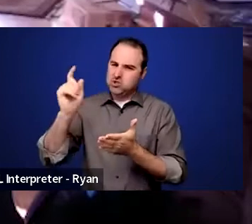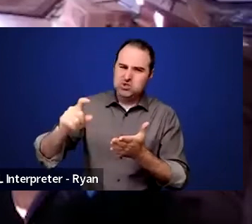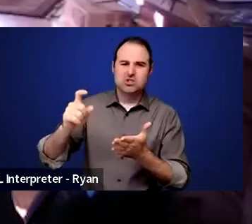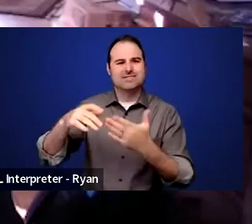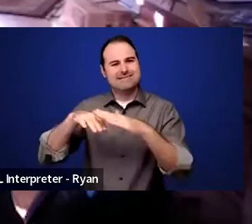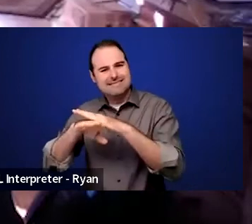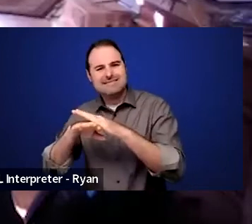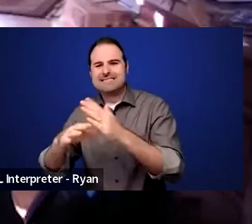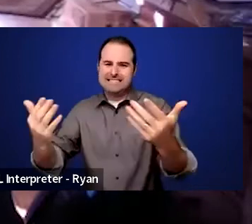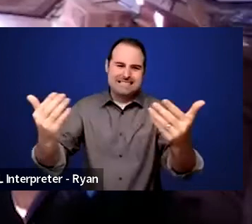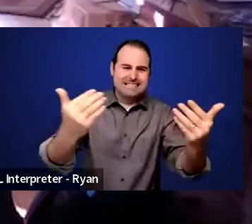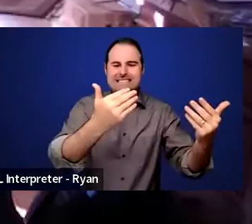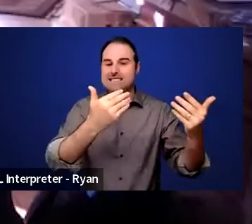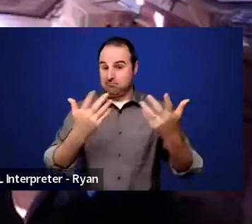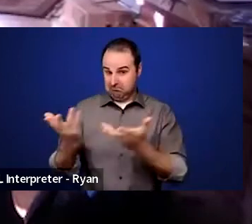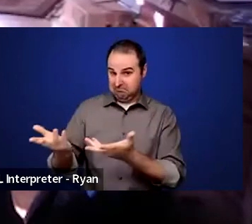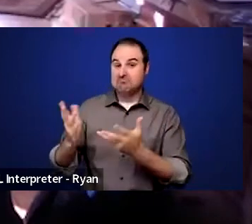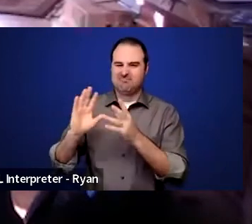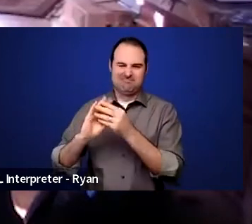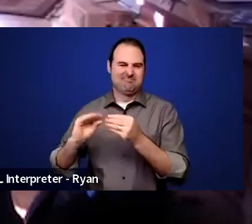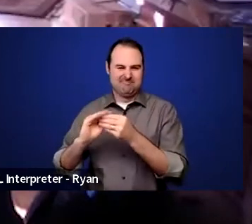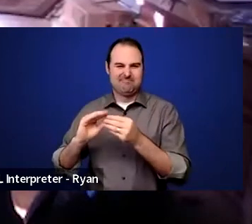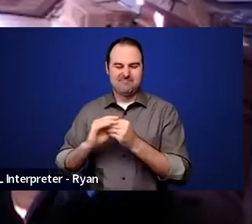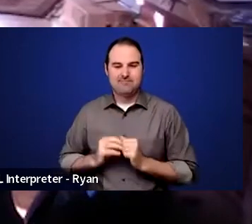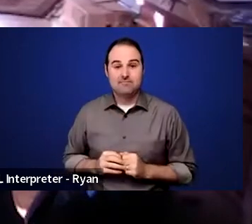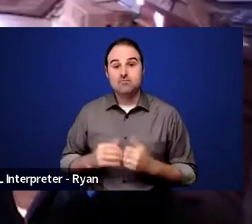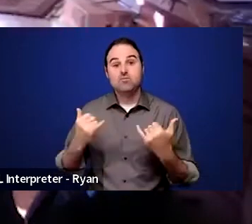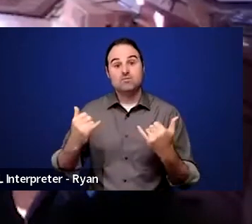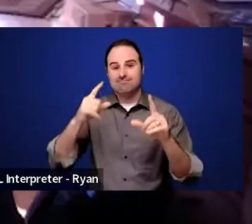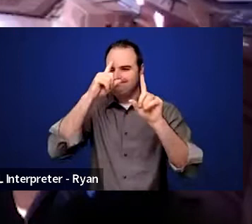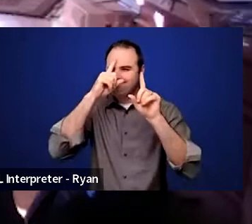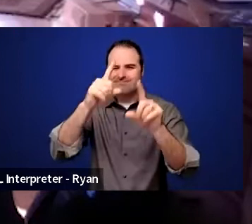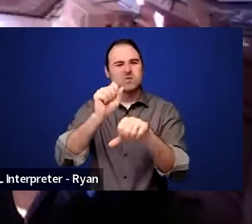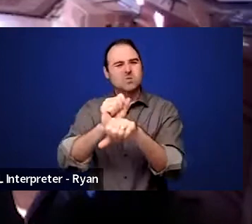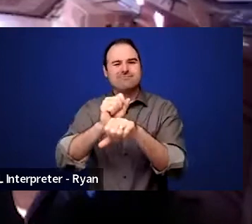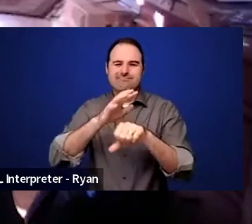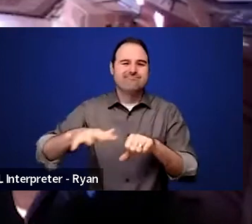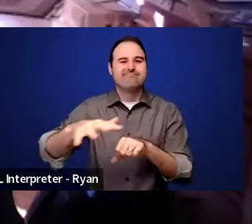how organizations can develop a fully inclusive workplace for people with disabilities